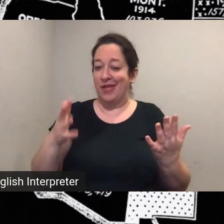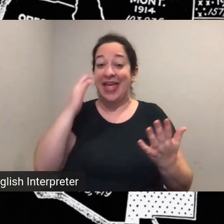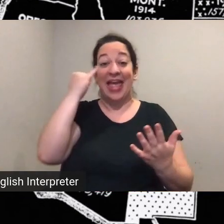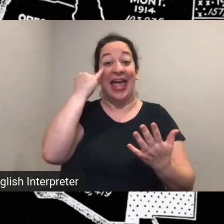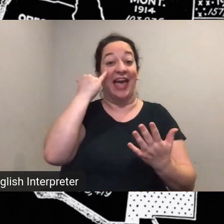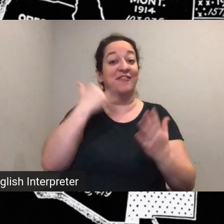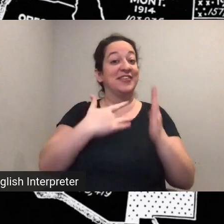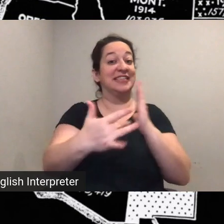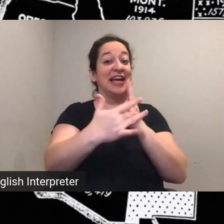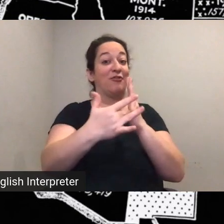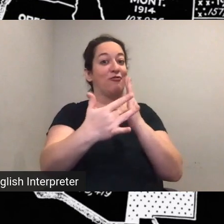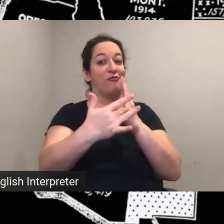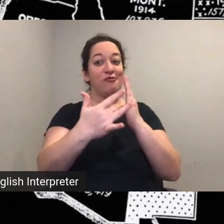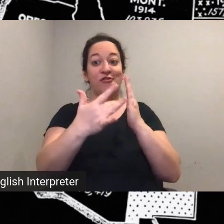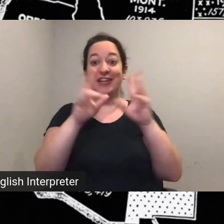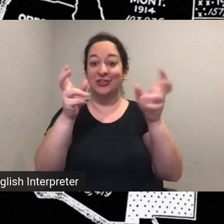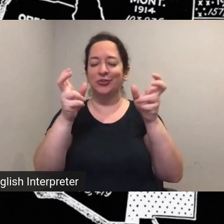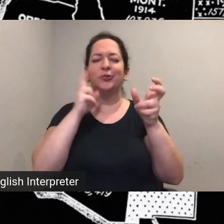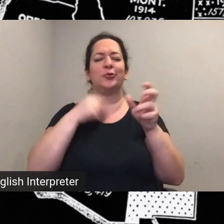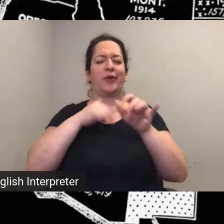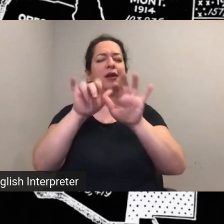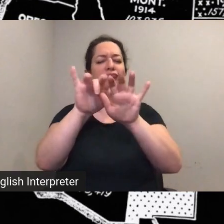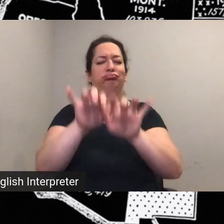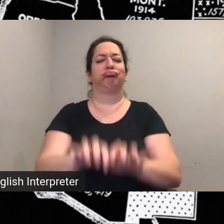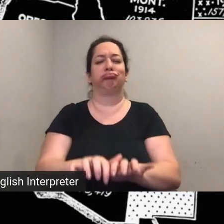you can comment in that chat or you can email online